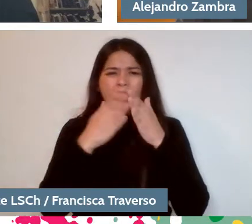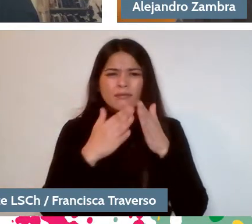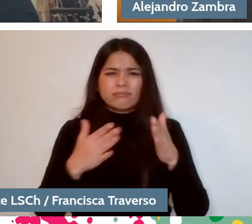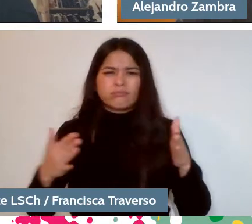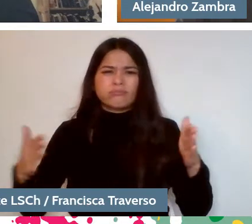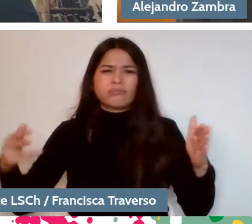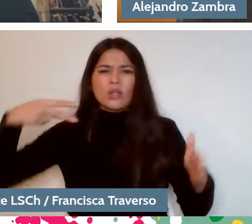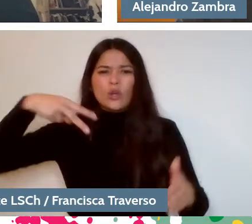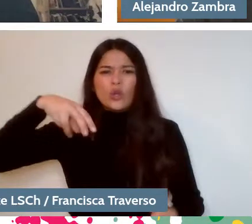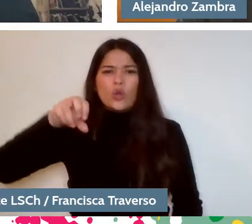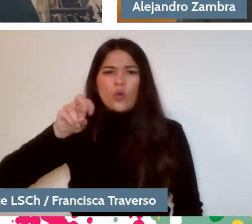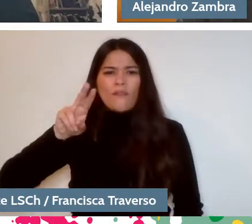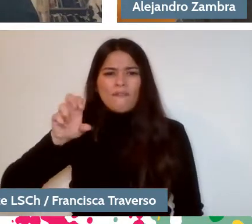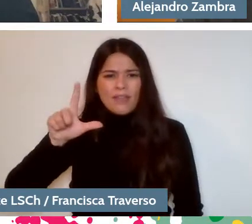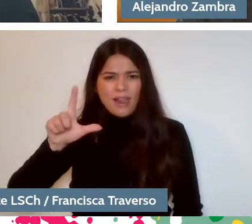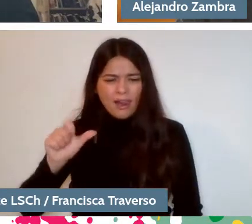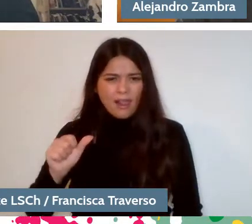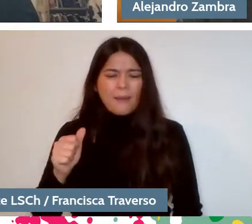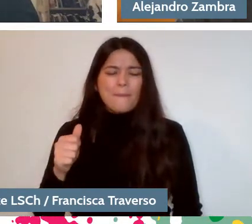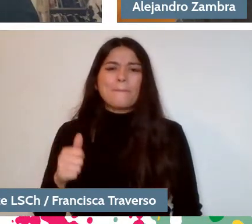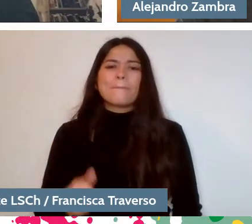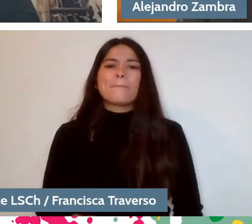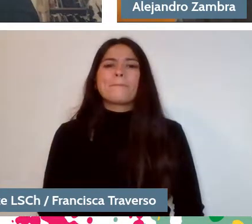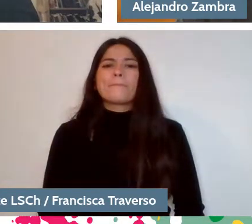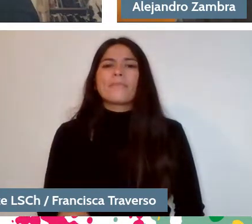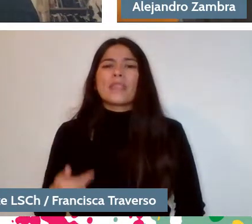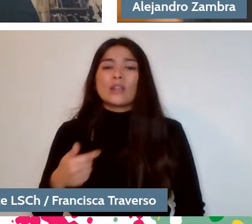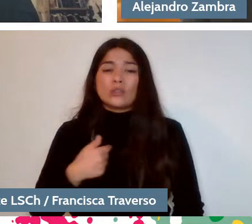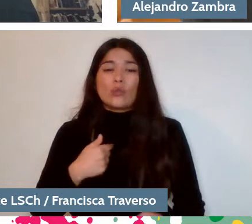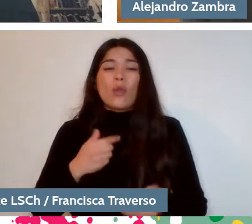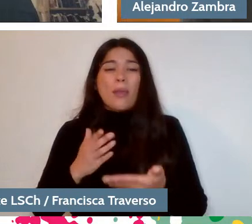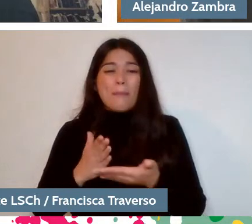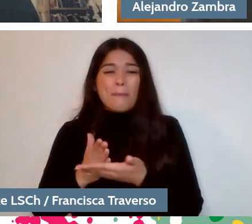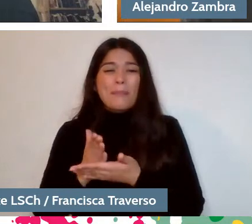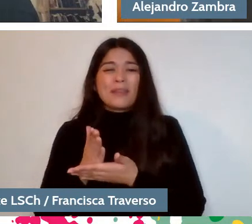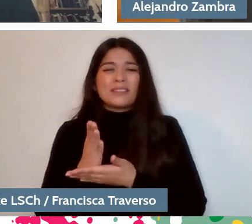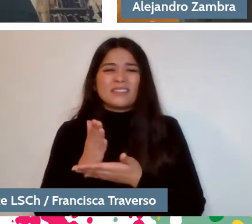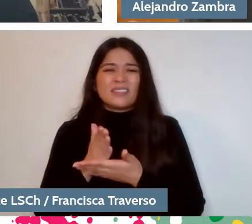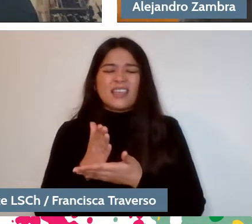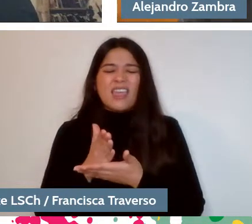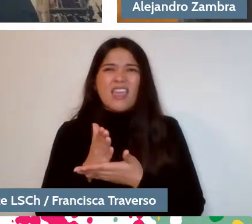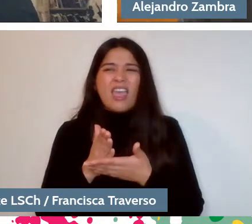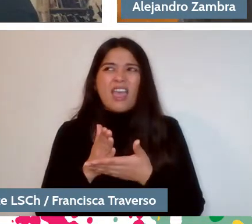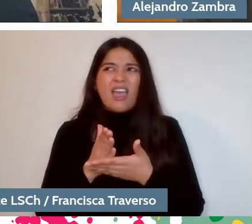Yes, I started to depress in writing.